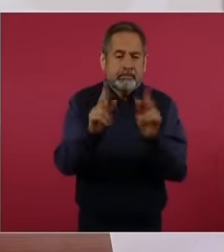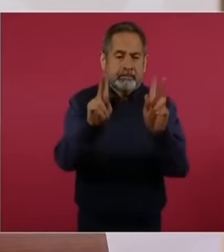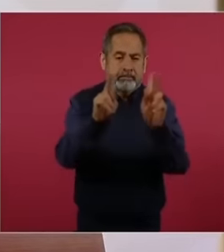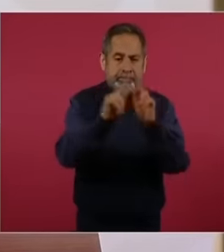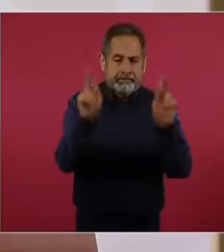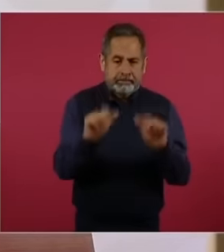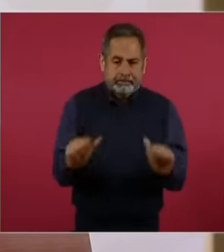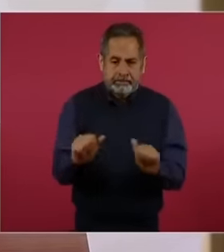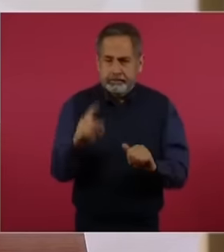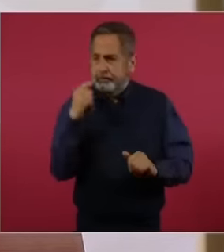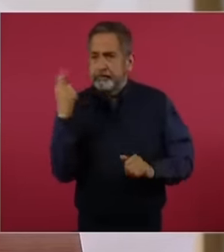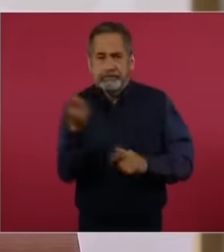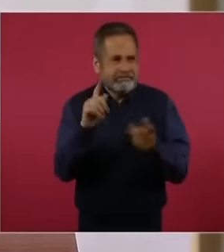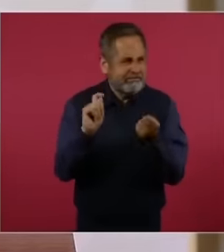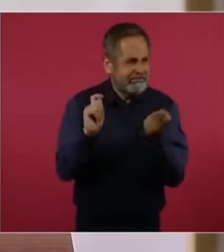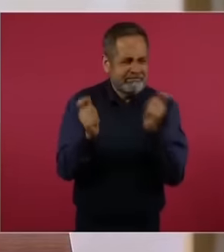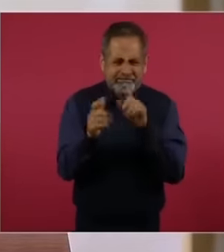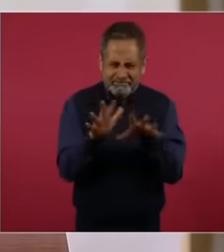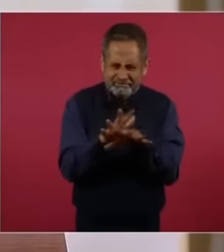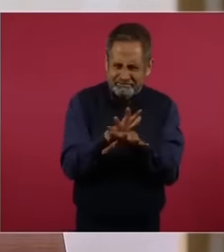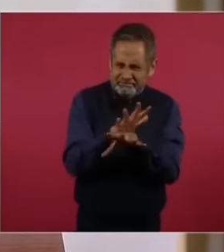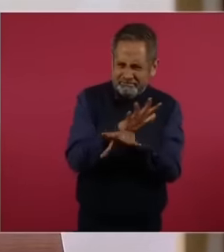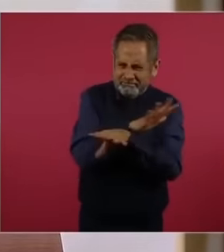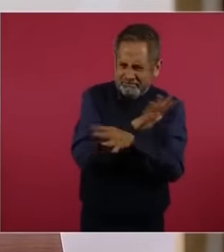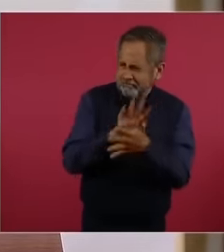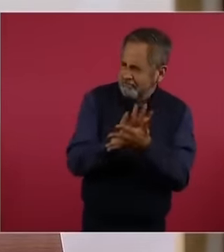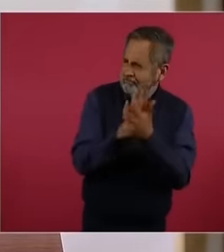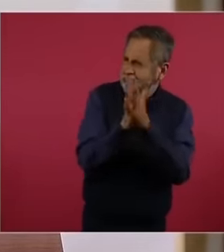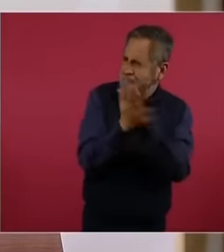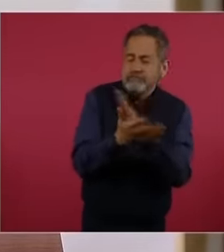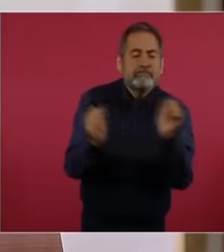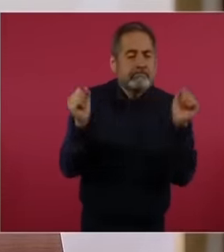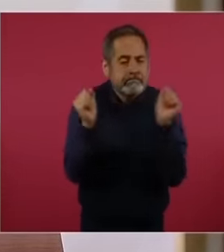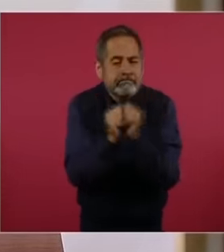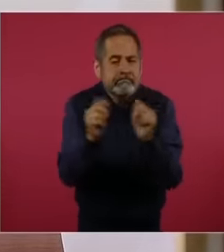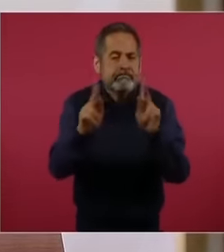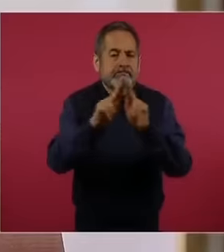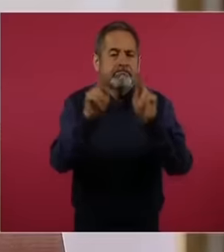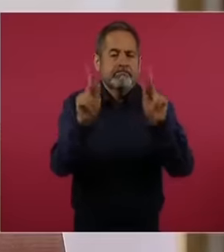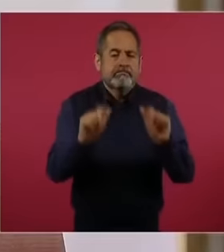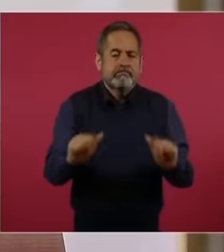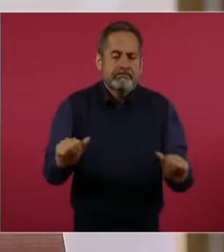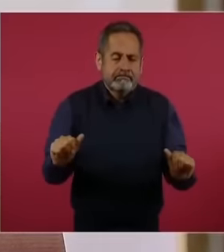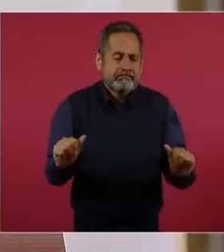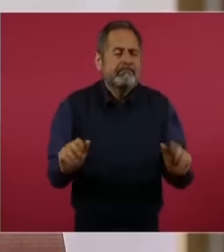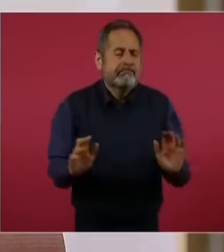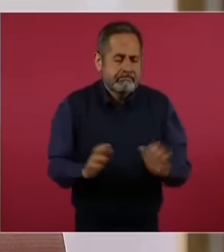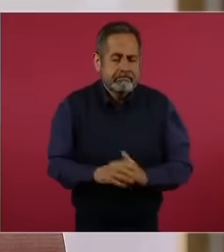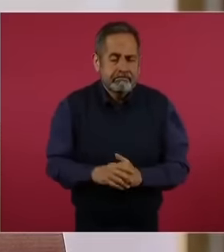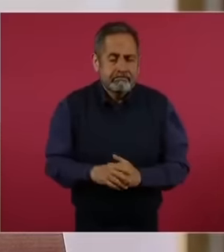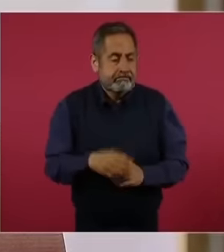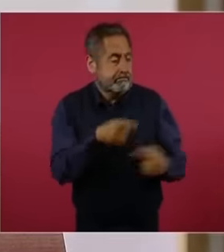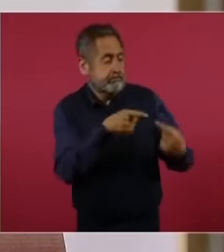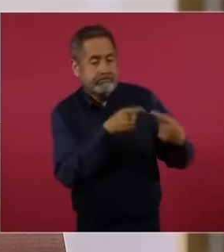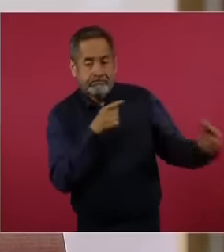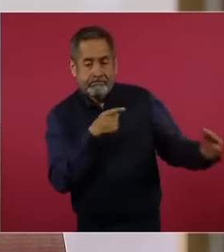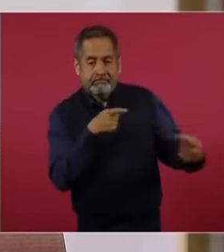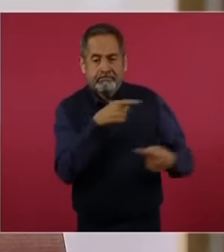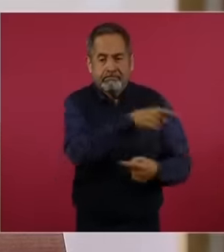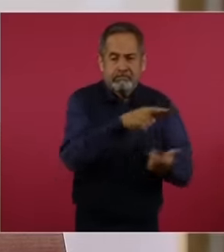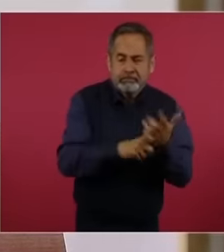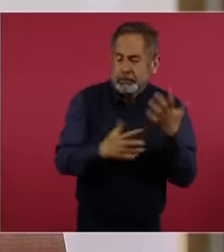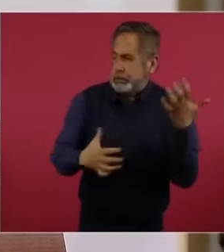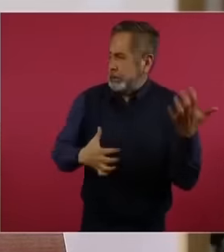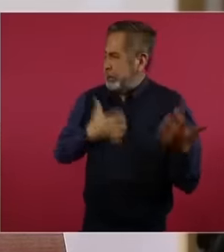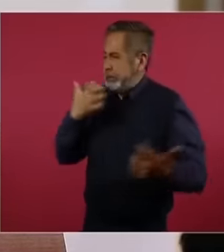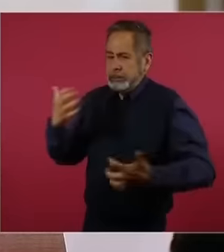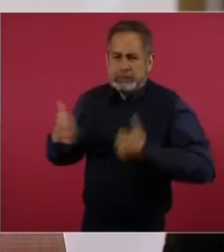transformation because our adversaries are they anger they slander